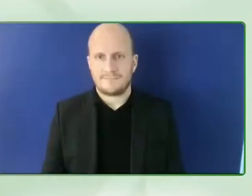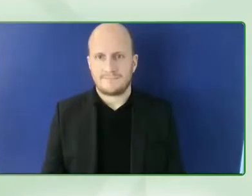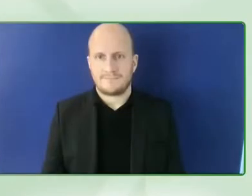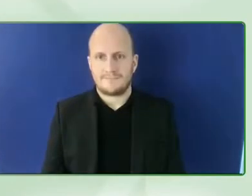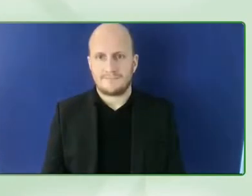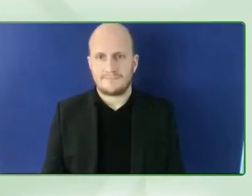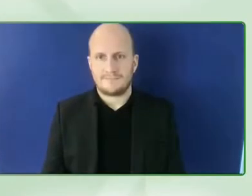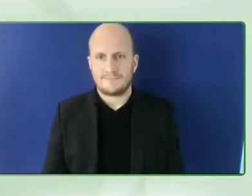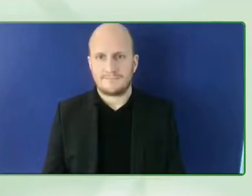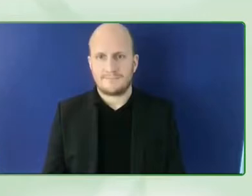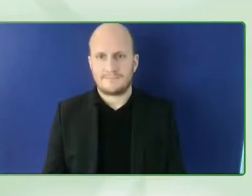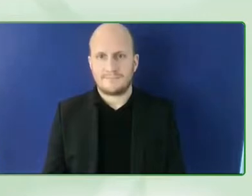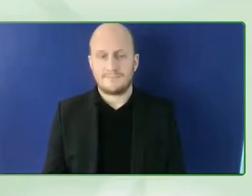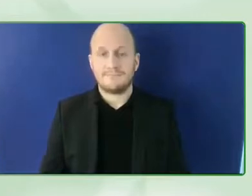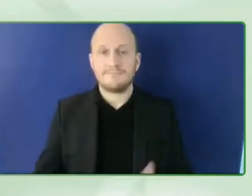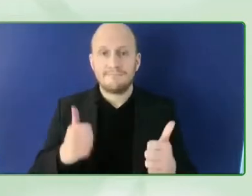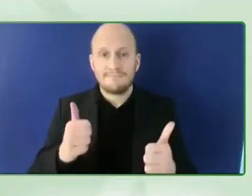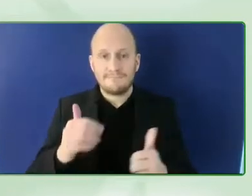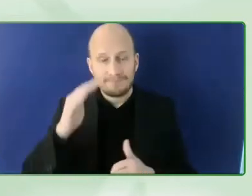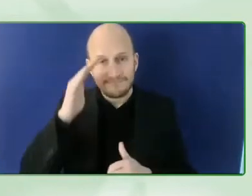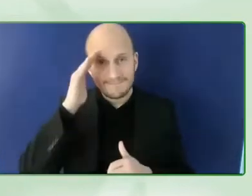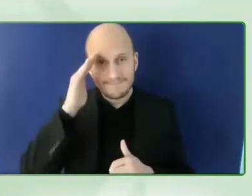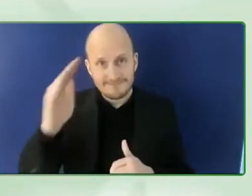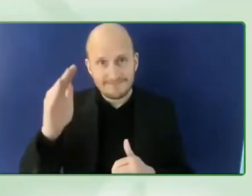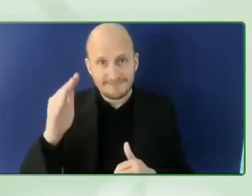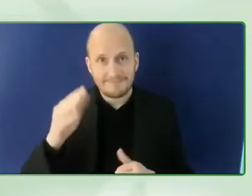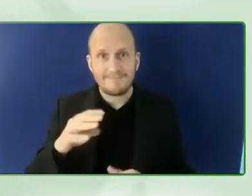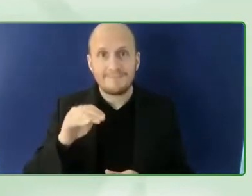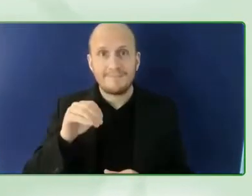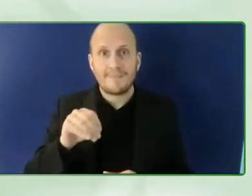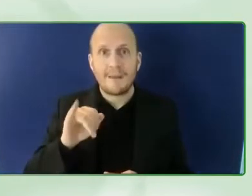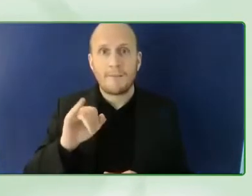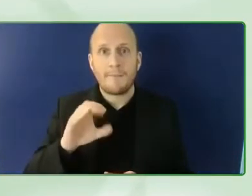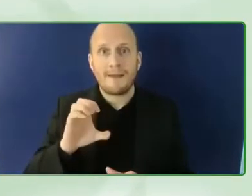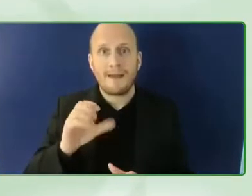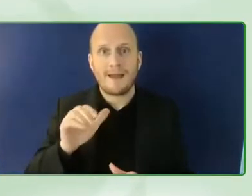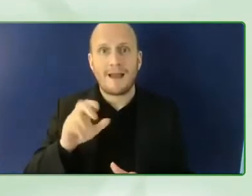hello this is Michael Fembek i'm the director of the Zero Project and i'm